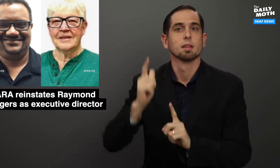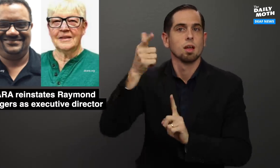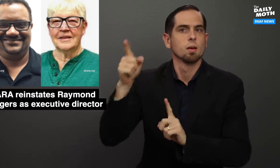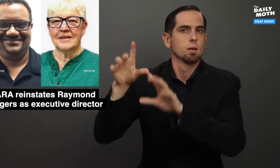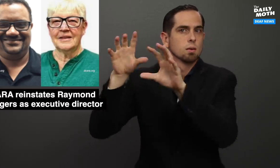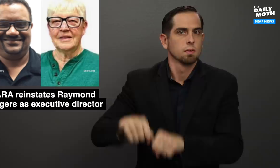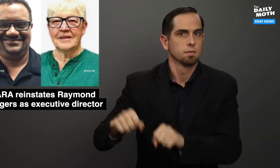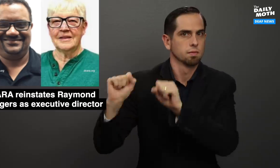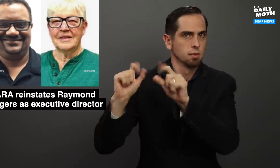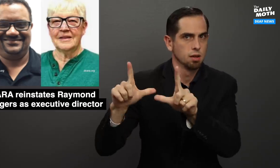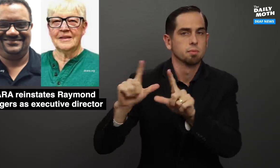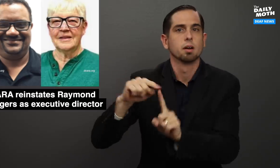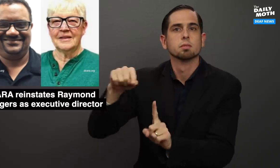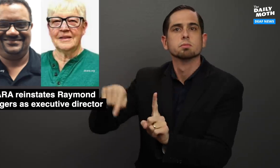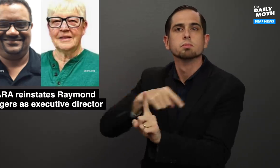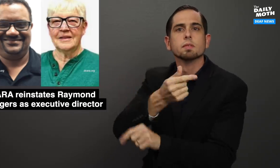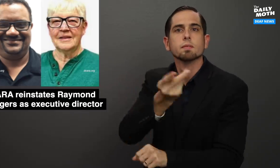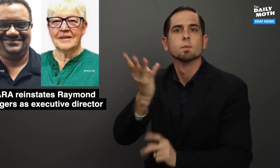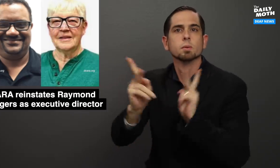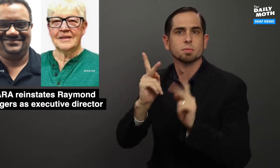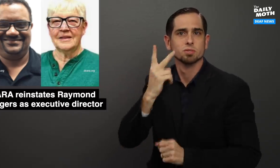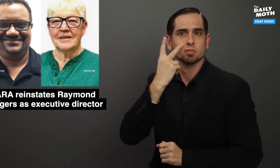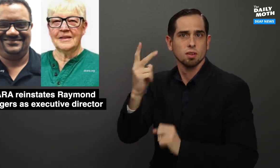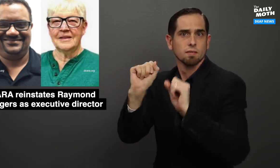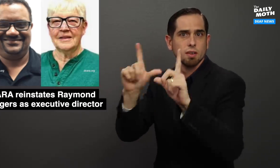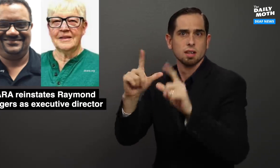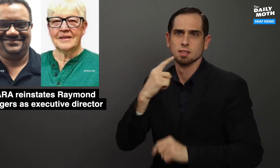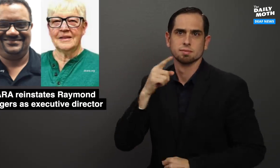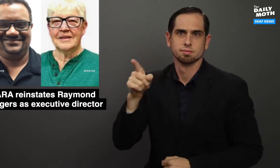She took down the vlog, but several who saw it said